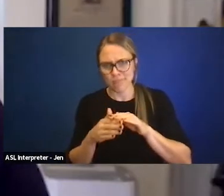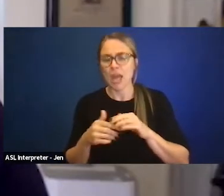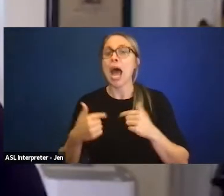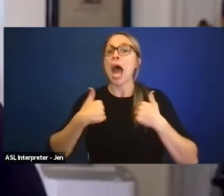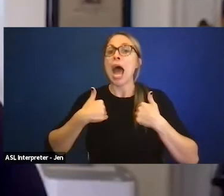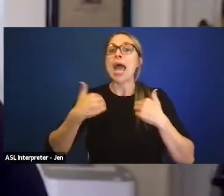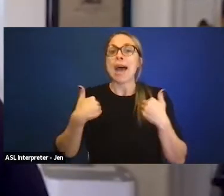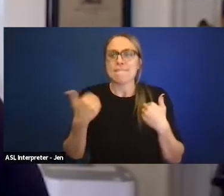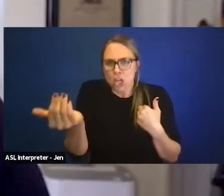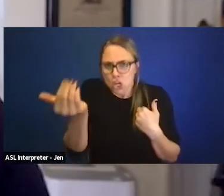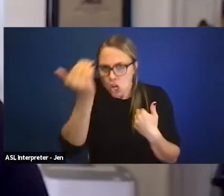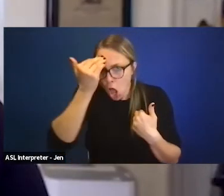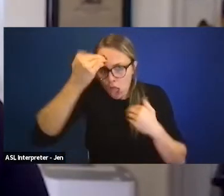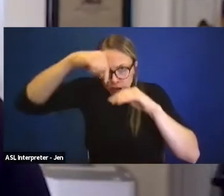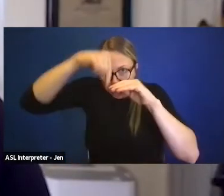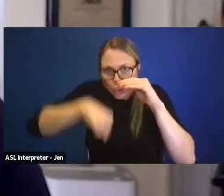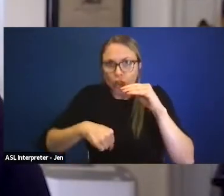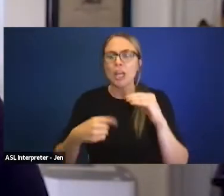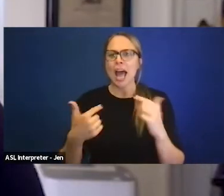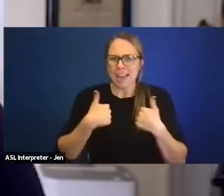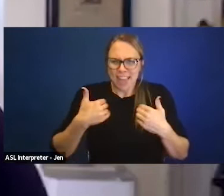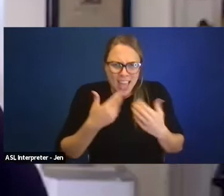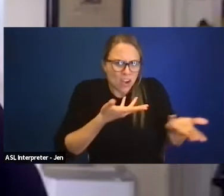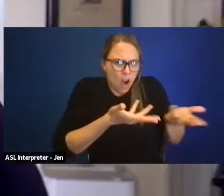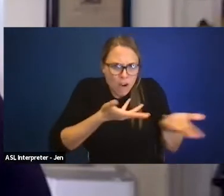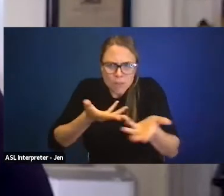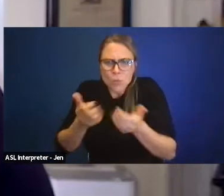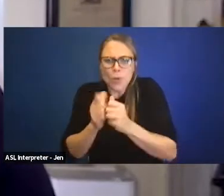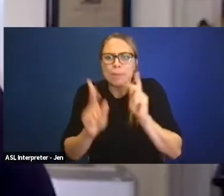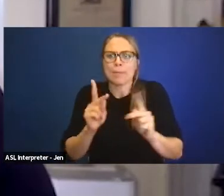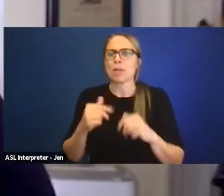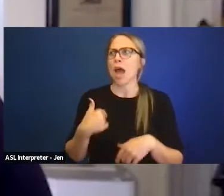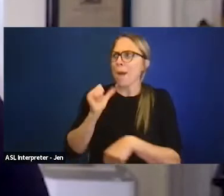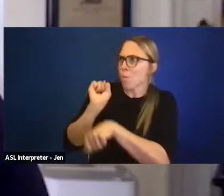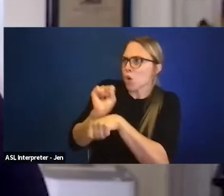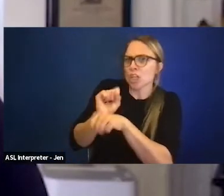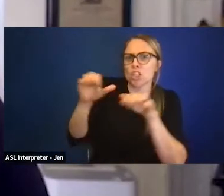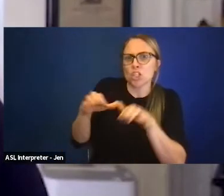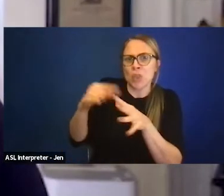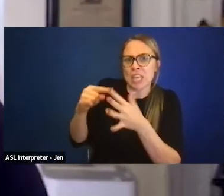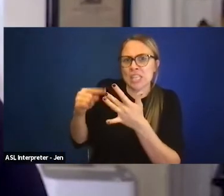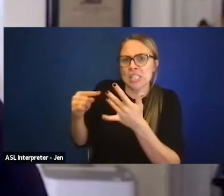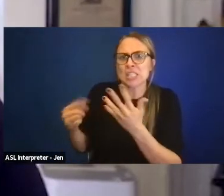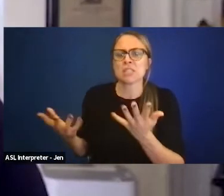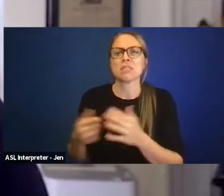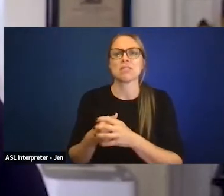I've had conversations with, I'm working with, within our, whatever it is, we have done an inventory,